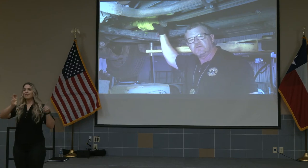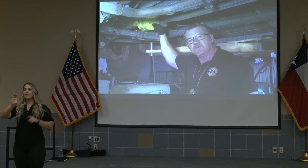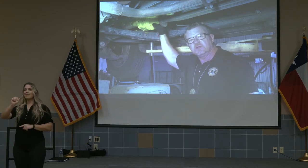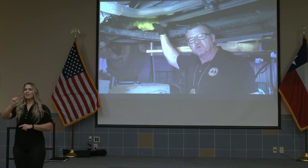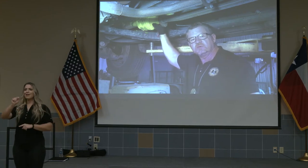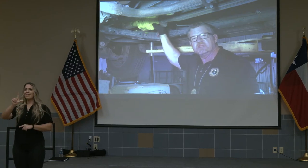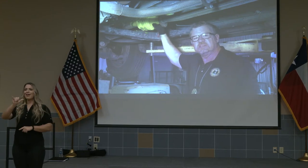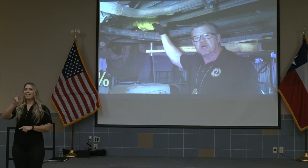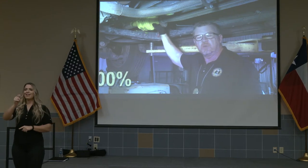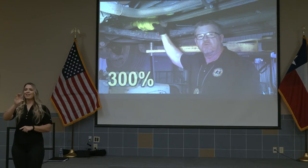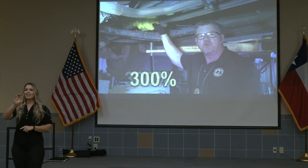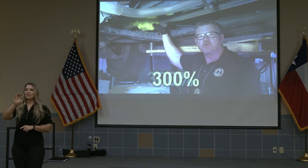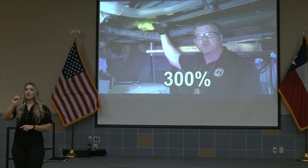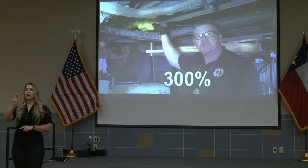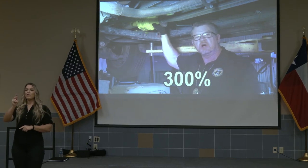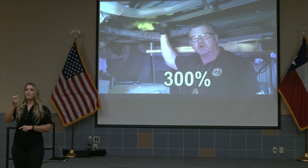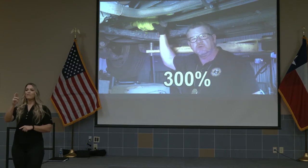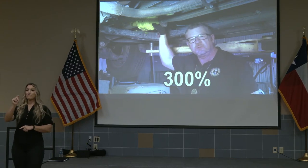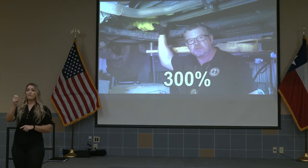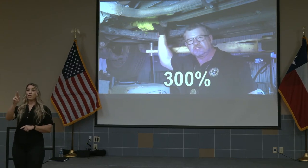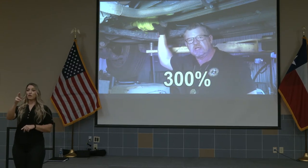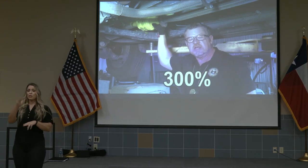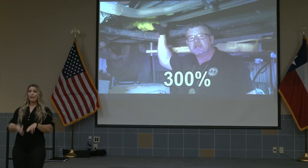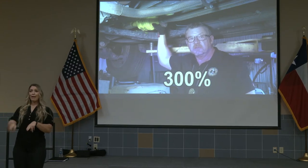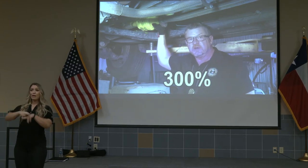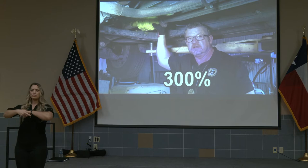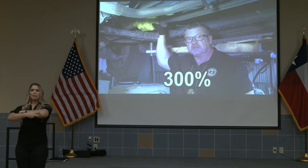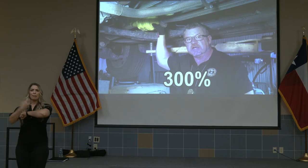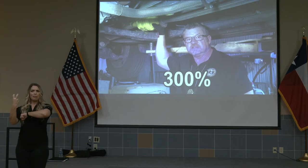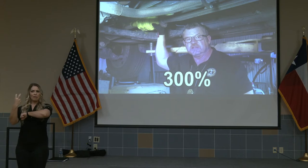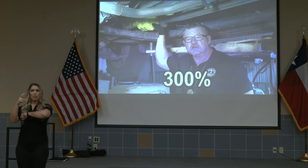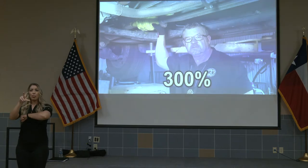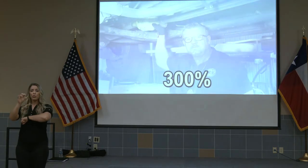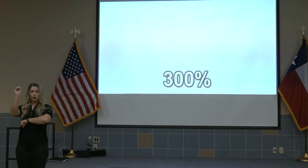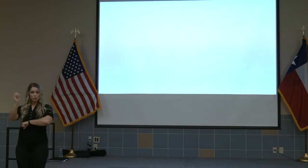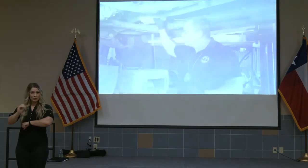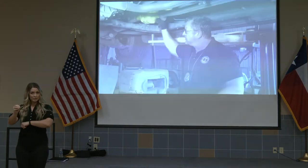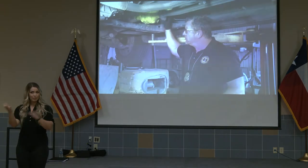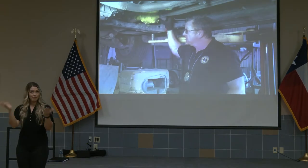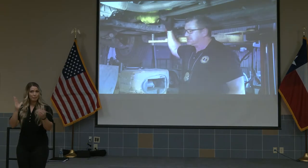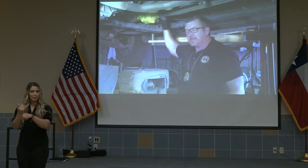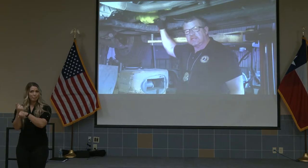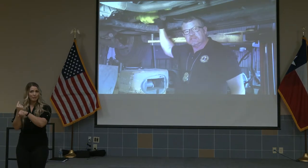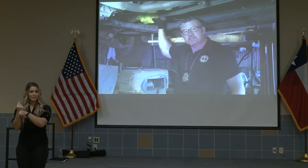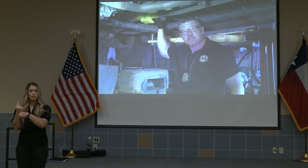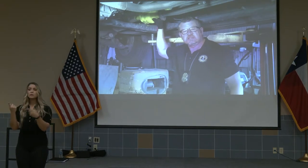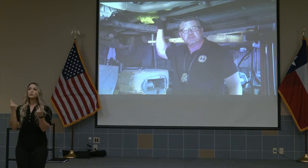of vehicles up over 300% compared to last year. What they are doing is taking these things to the